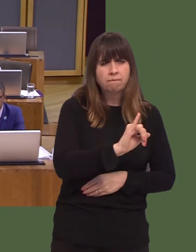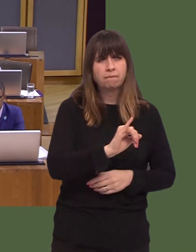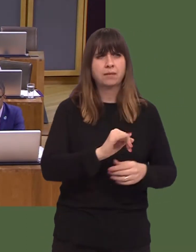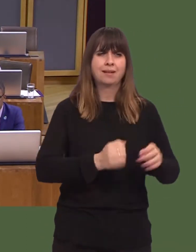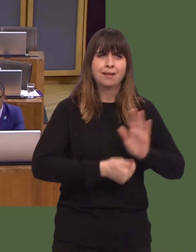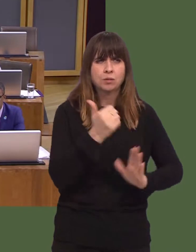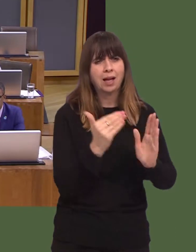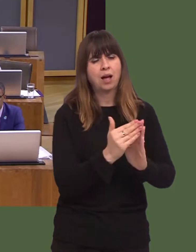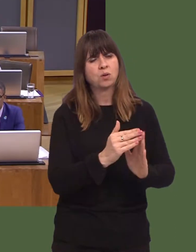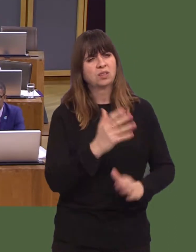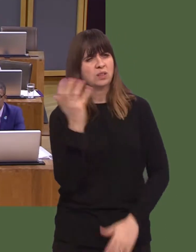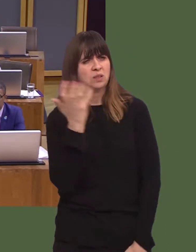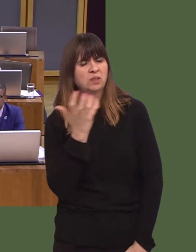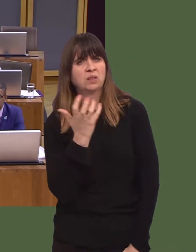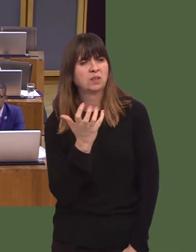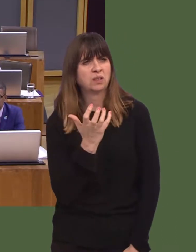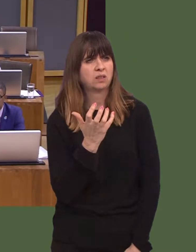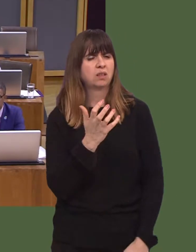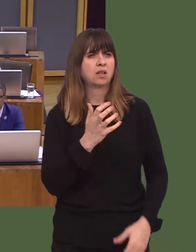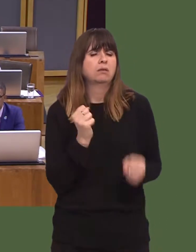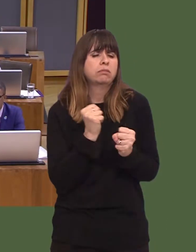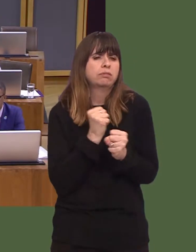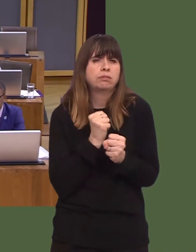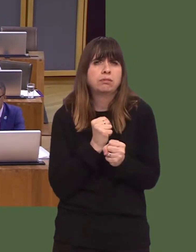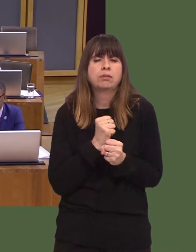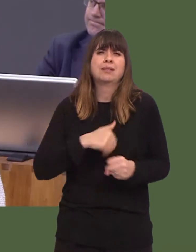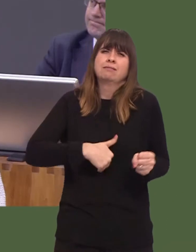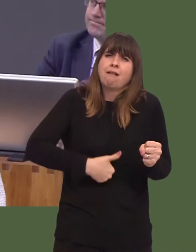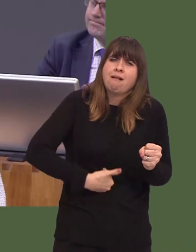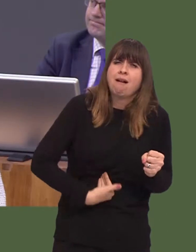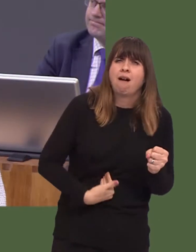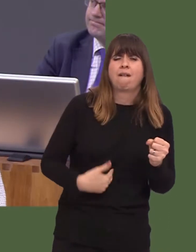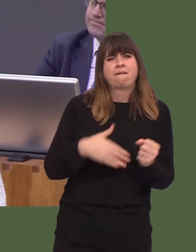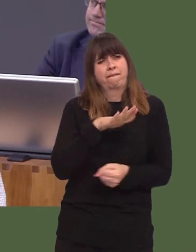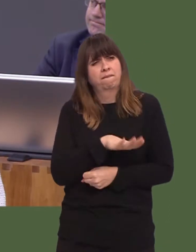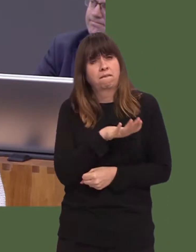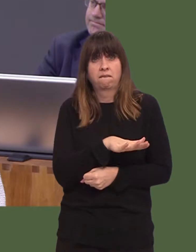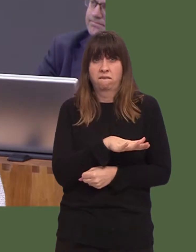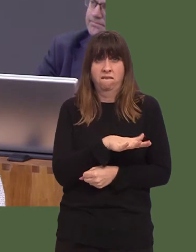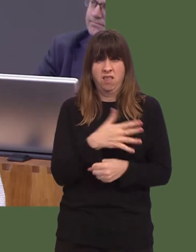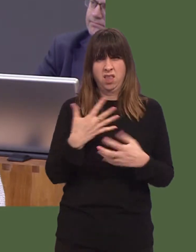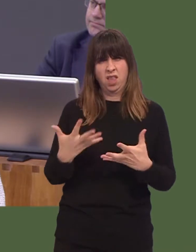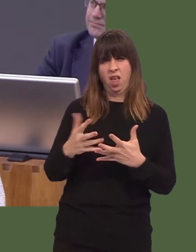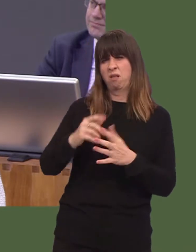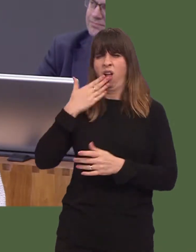shop doorways facing hypothermia and starvation, many have seen them and branded them as delinquents